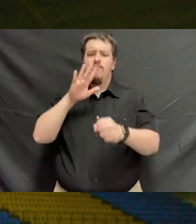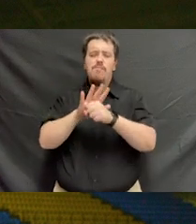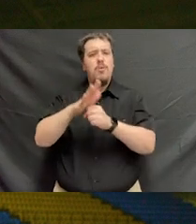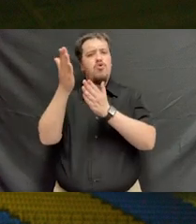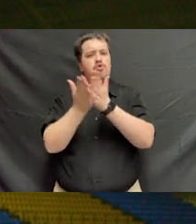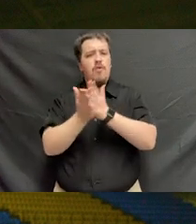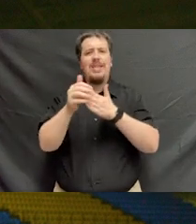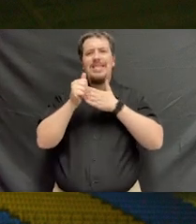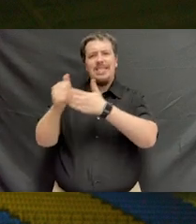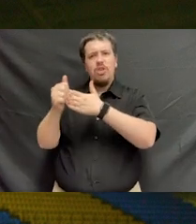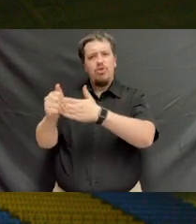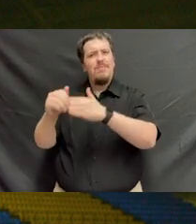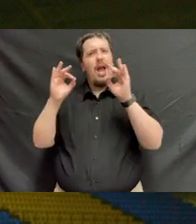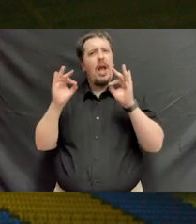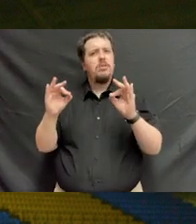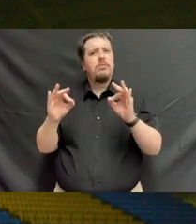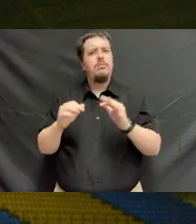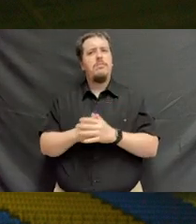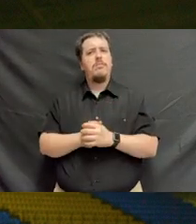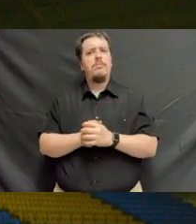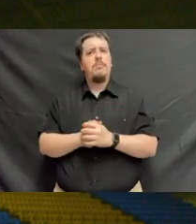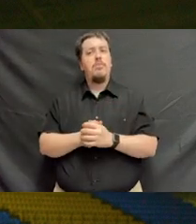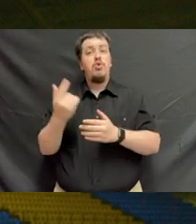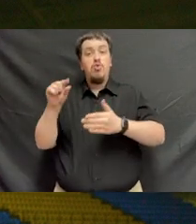and our cadets' commitment to service and leadership excellence.